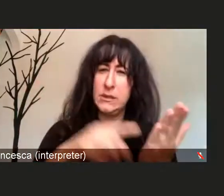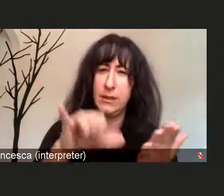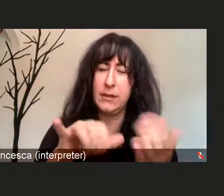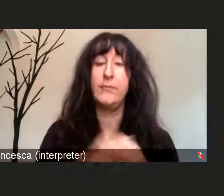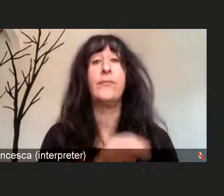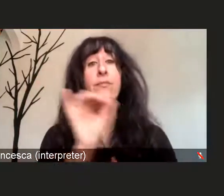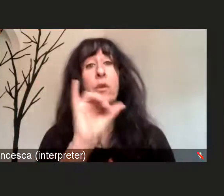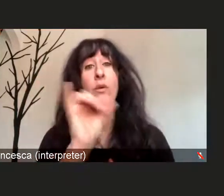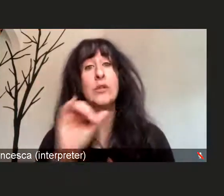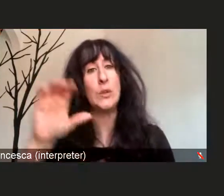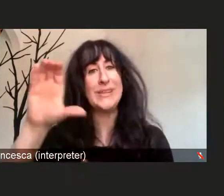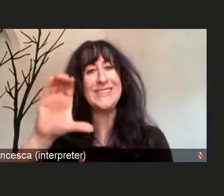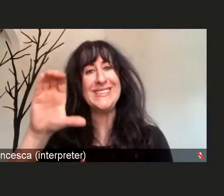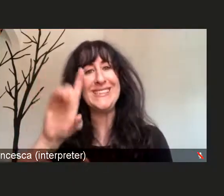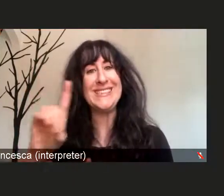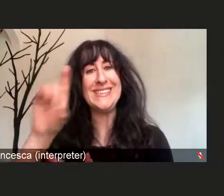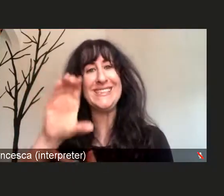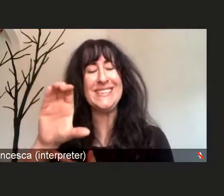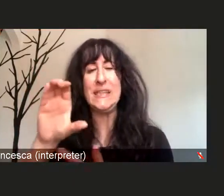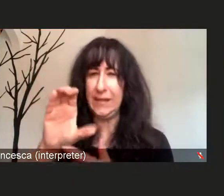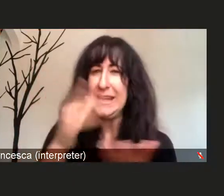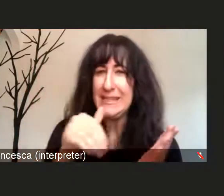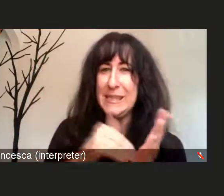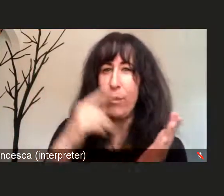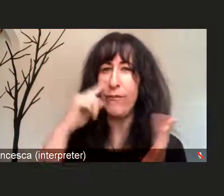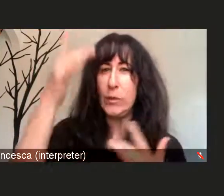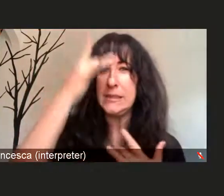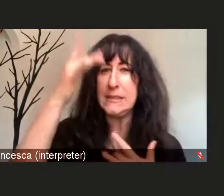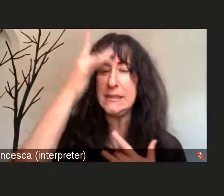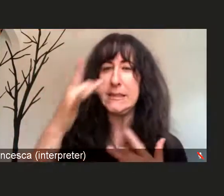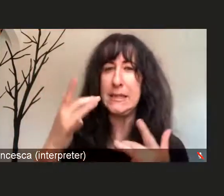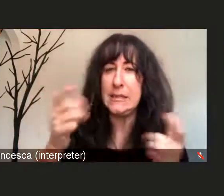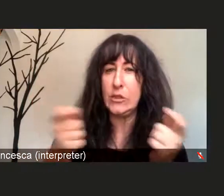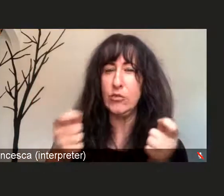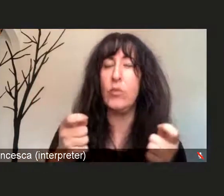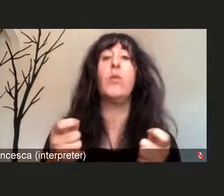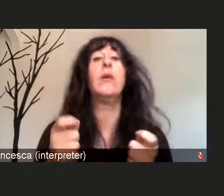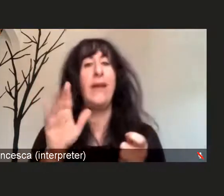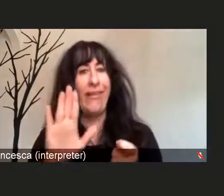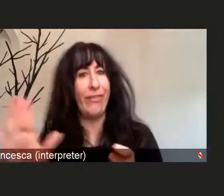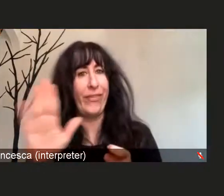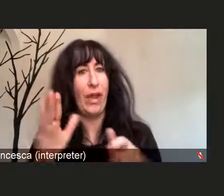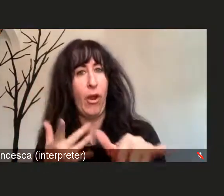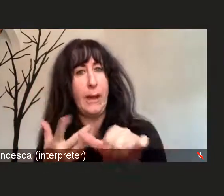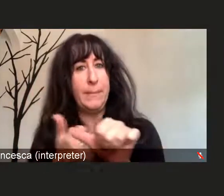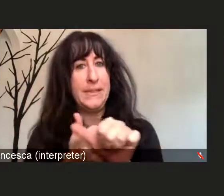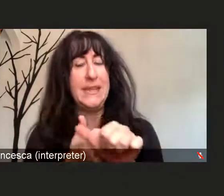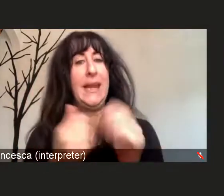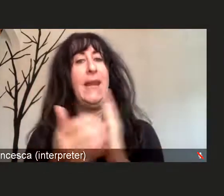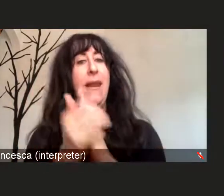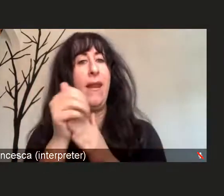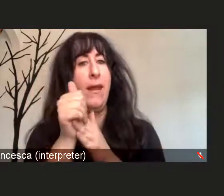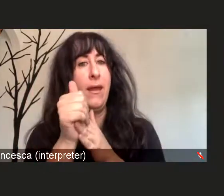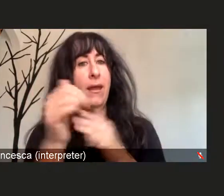which is Center for Disease Control's updated guidelines on wearing masks in our community,